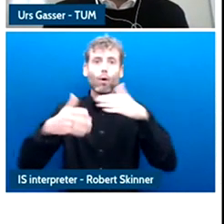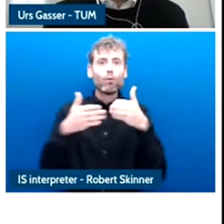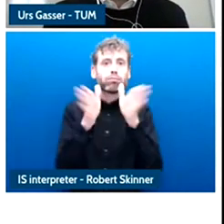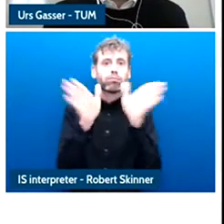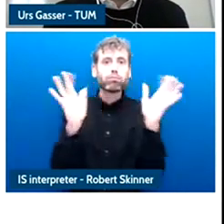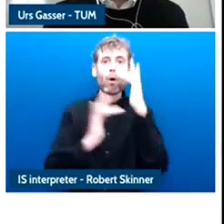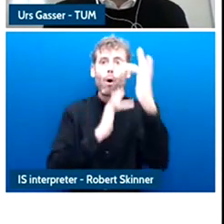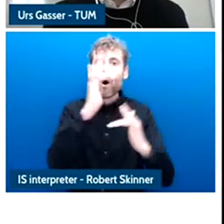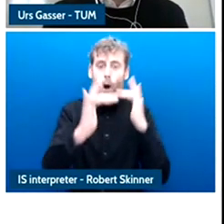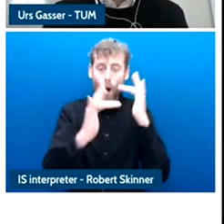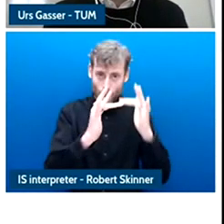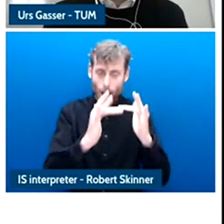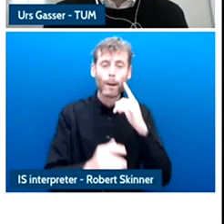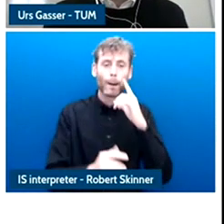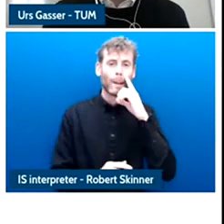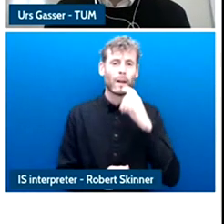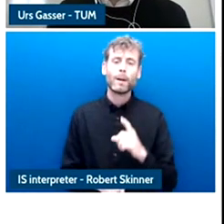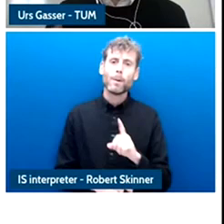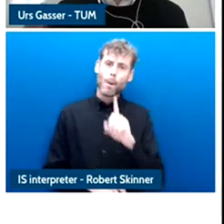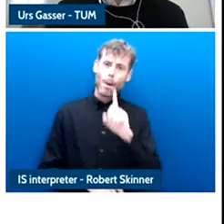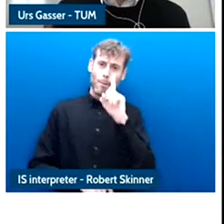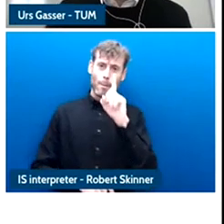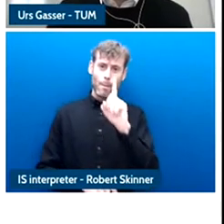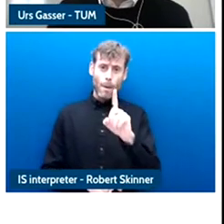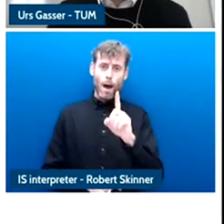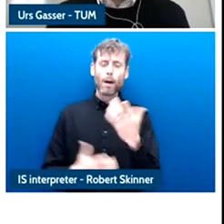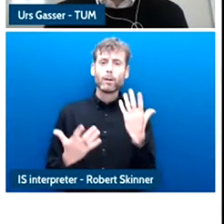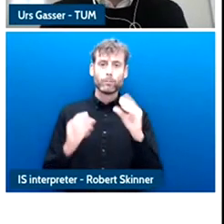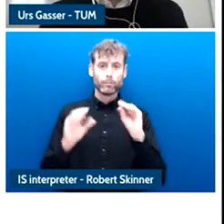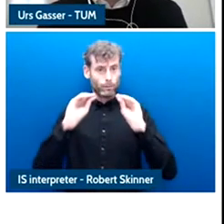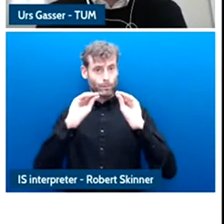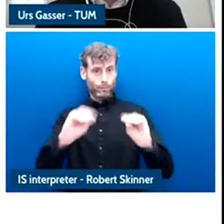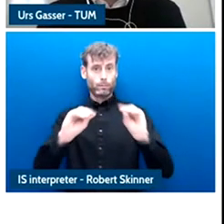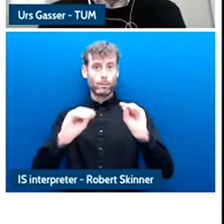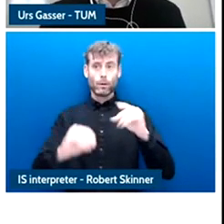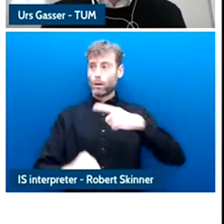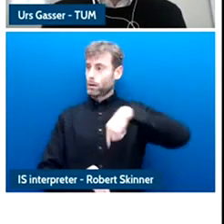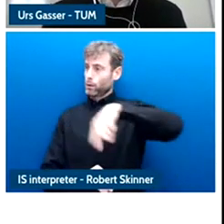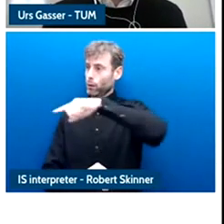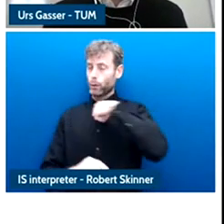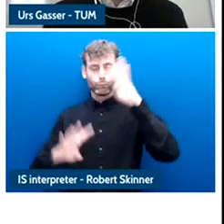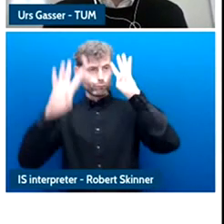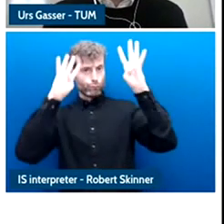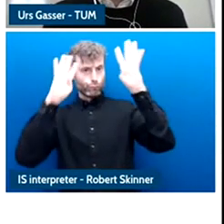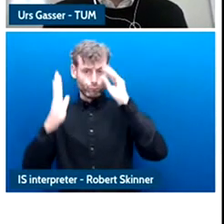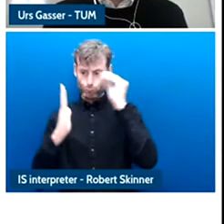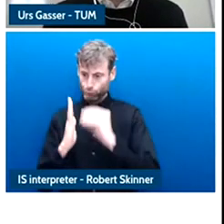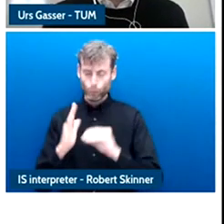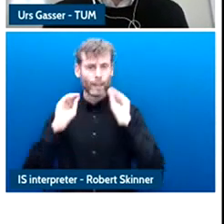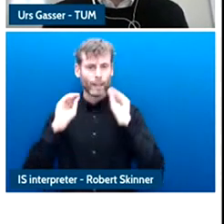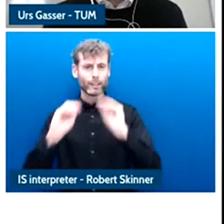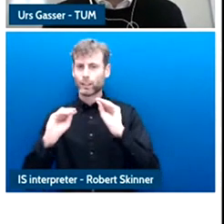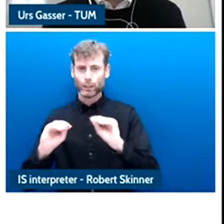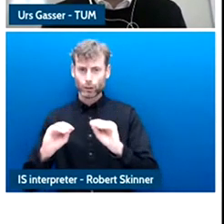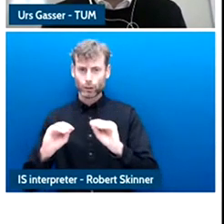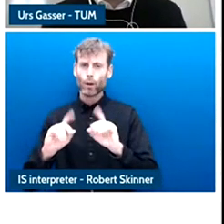creation of learning materials and applying again, just as a